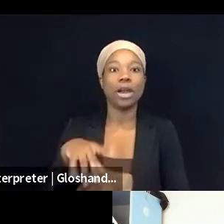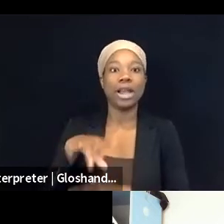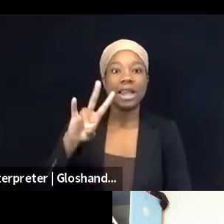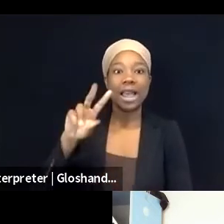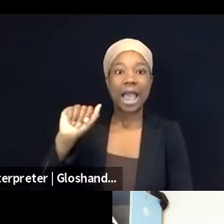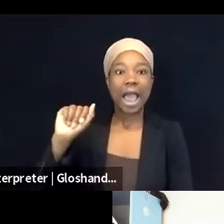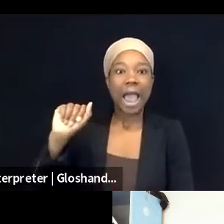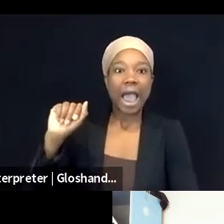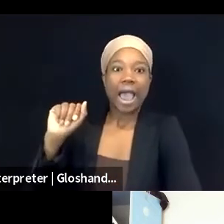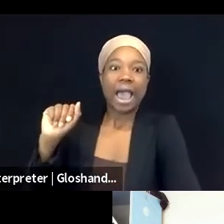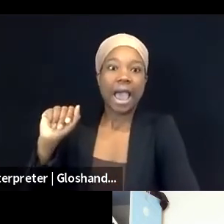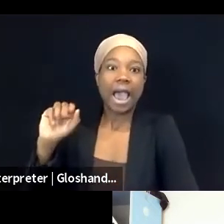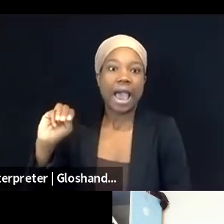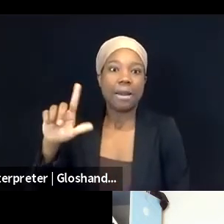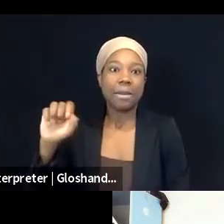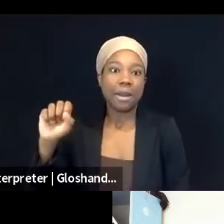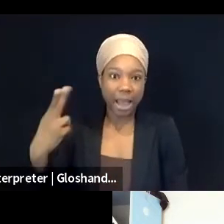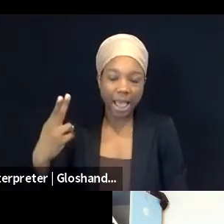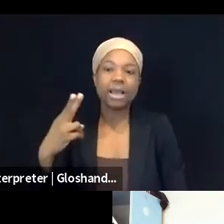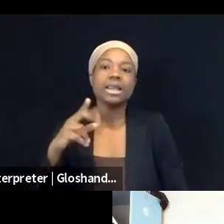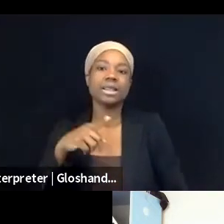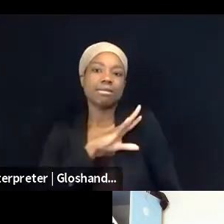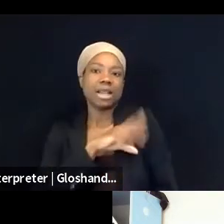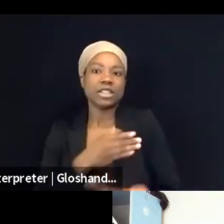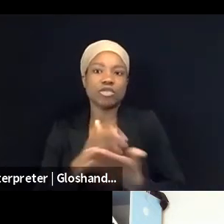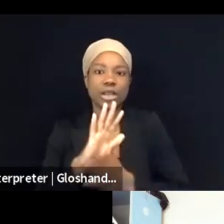that works to defend and promote Palestinian rights